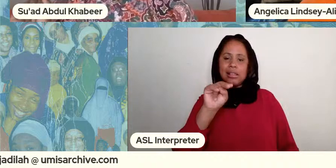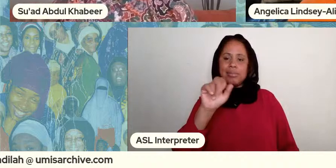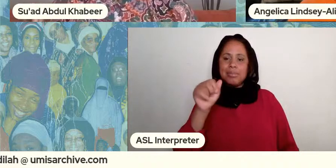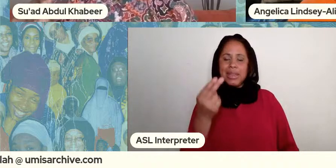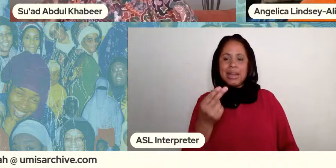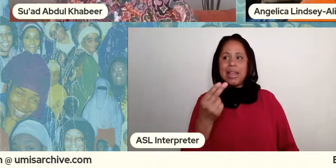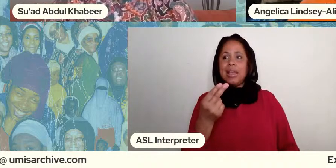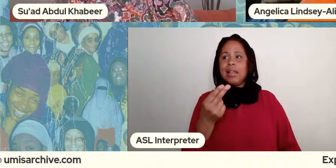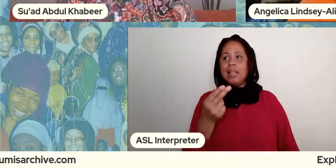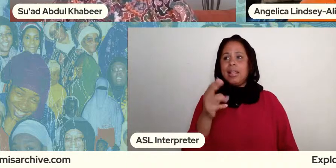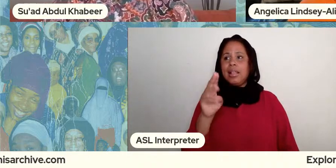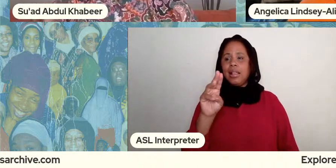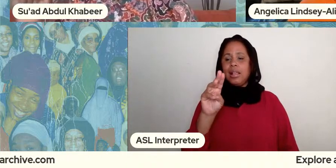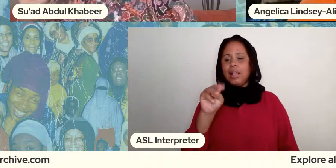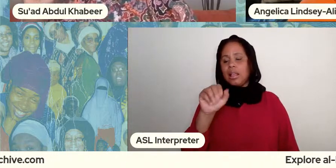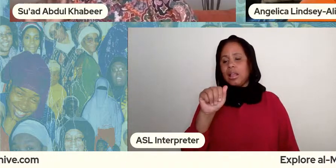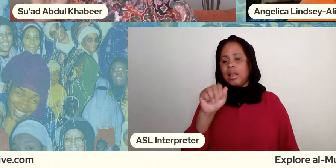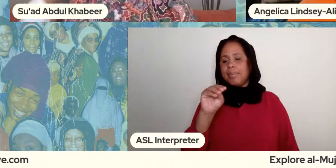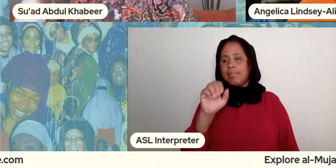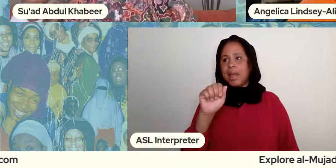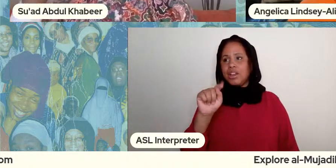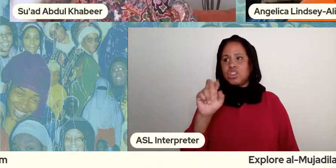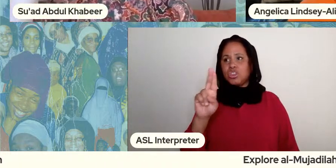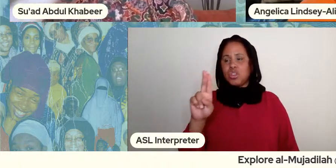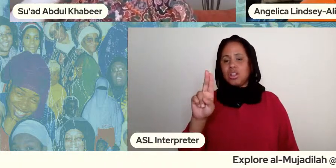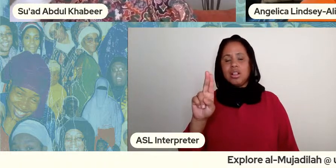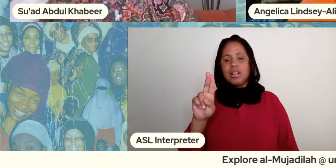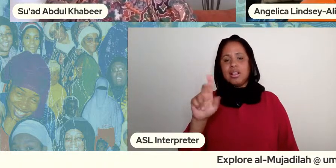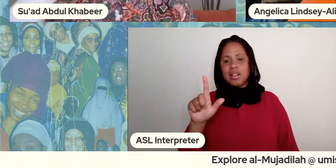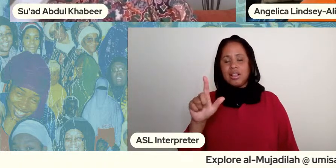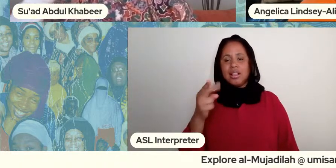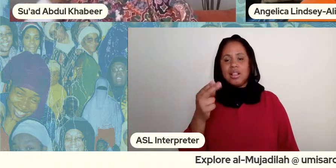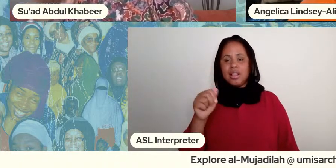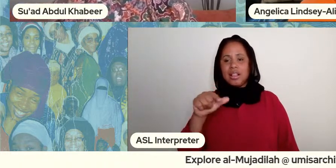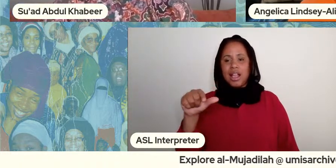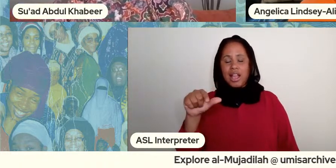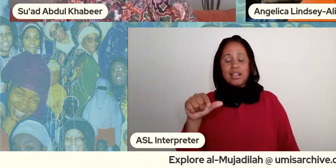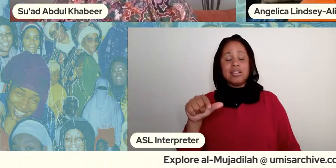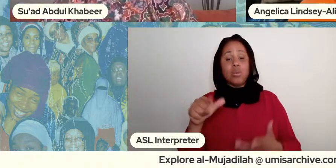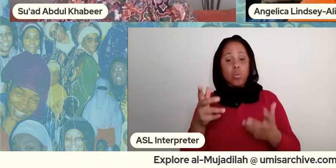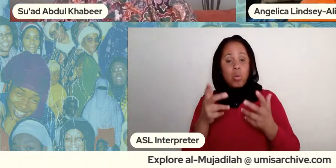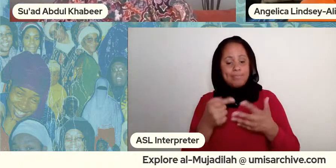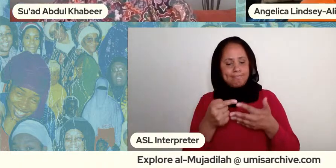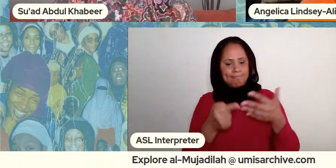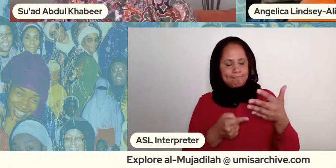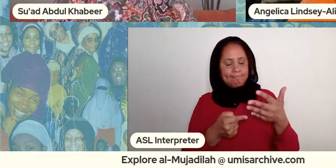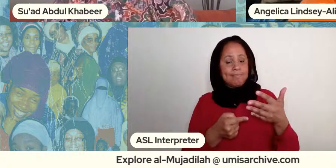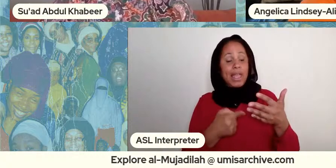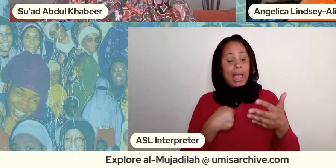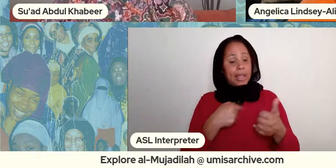part of her marriage contract one you know i you know one period right i reserve the right to pray